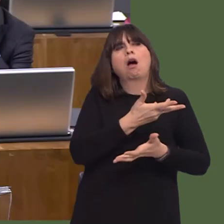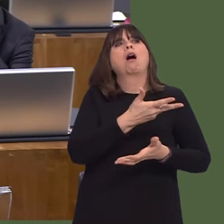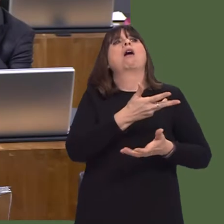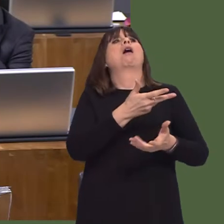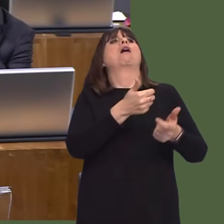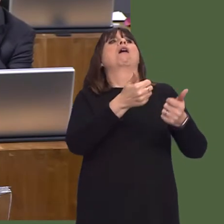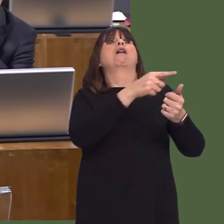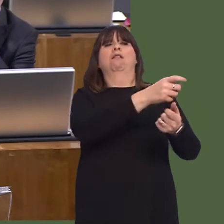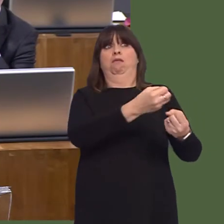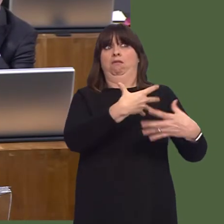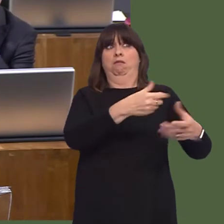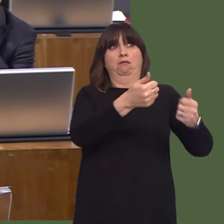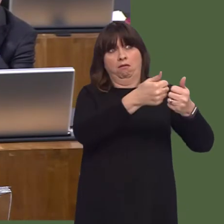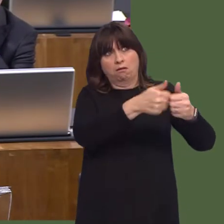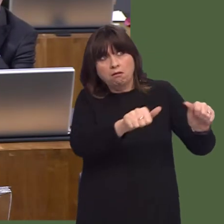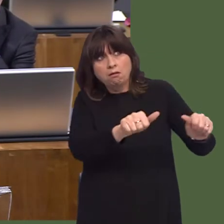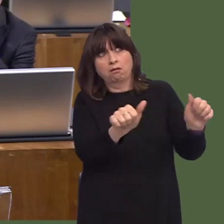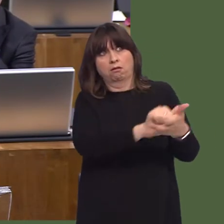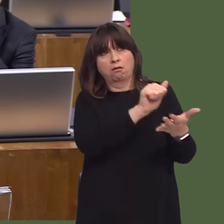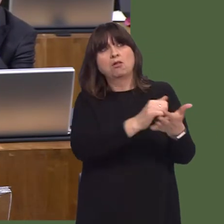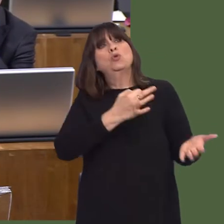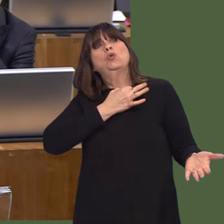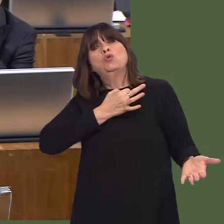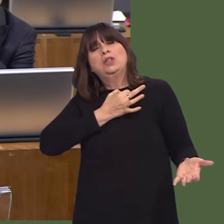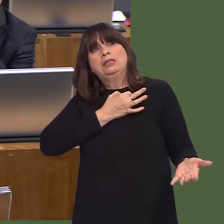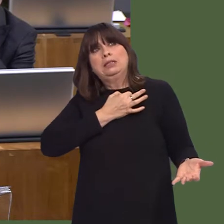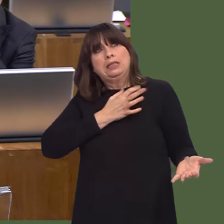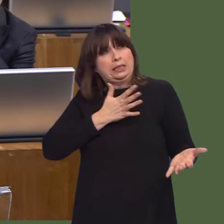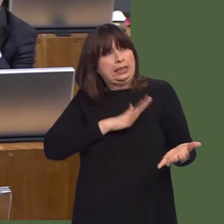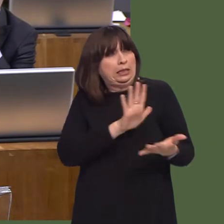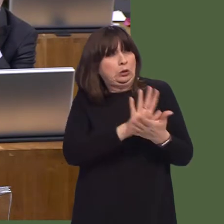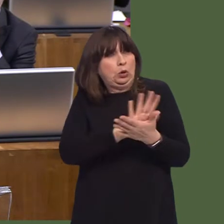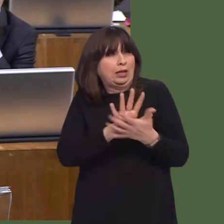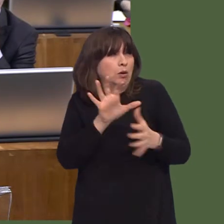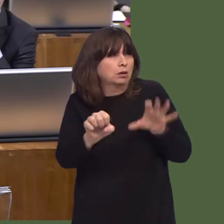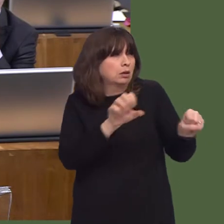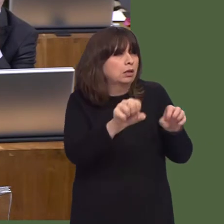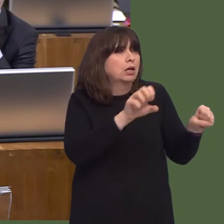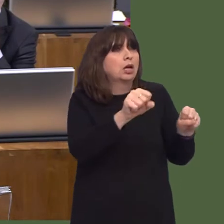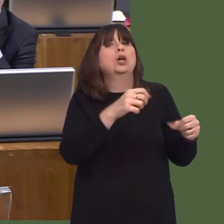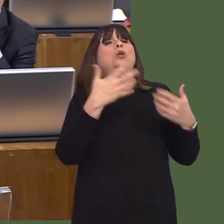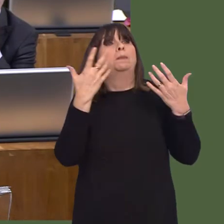be brought in to speak with ambulance control staff, such is the level of that stress.